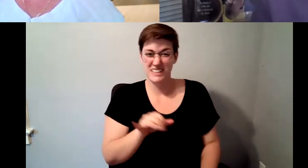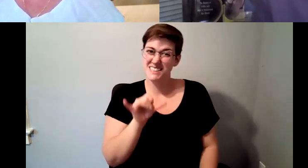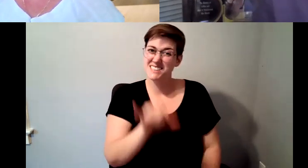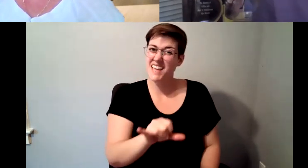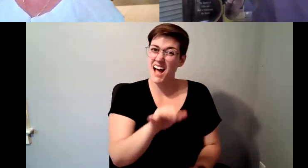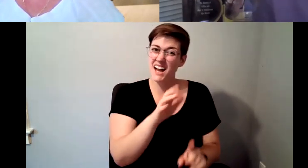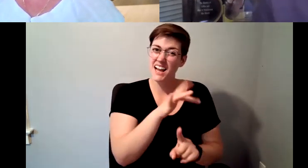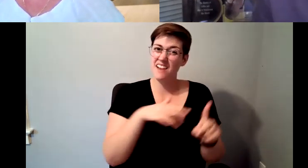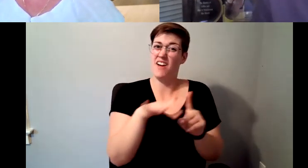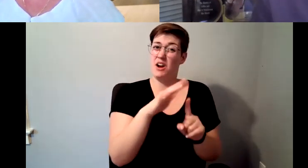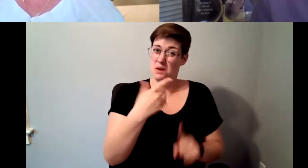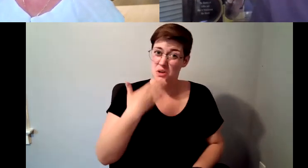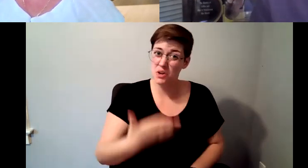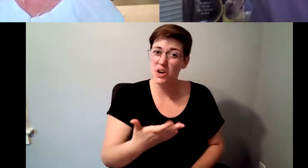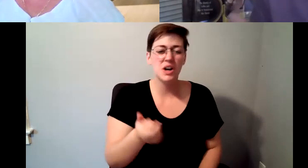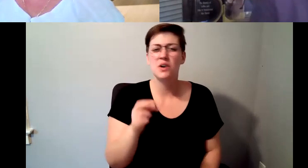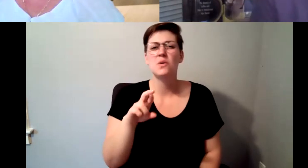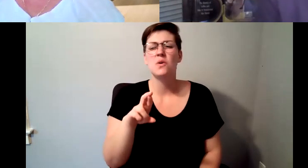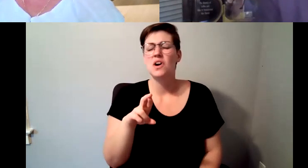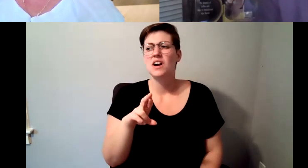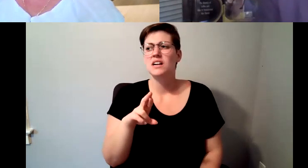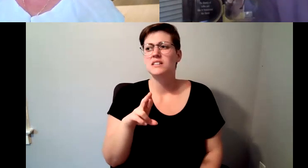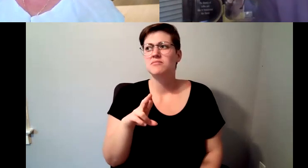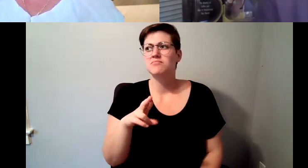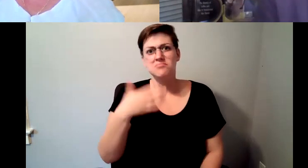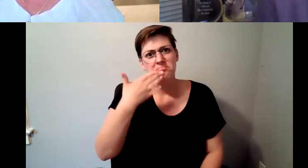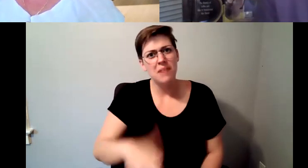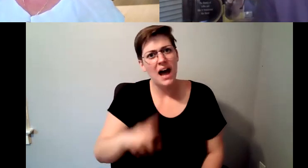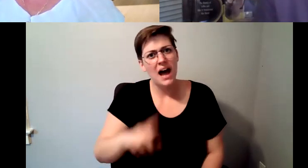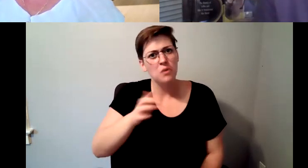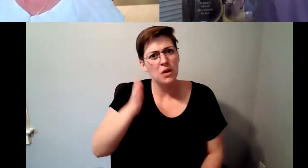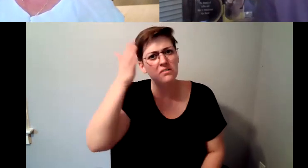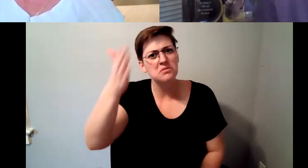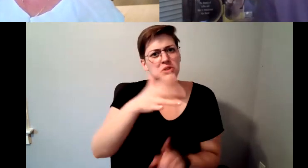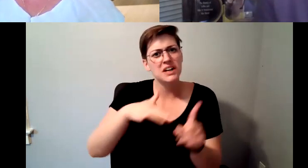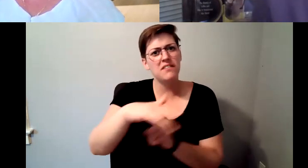sound, or is this, something that is counter to the future of our environment is unsustainable.